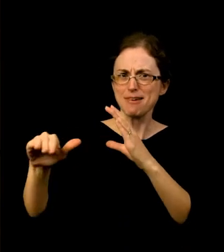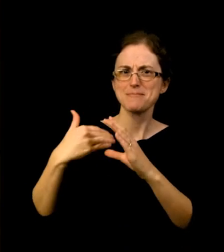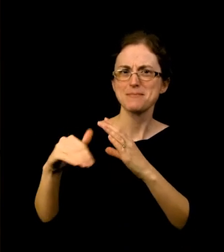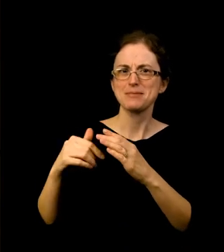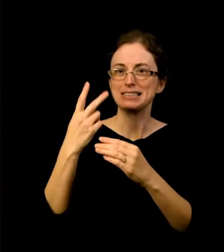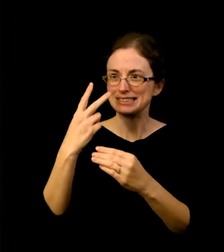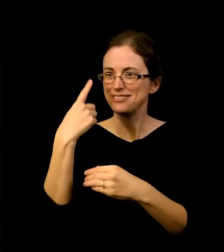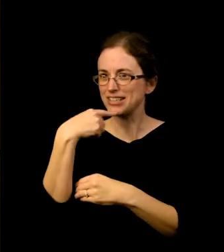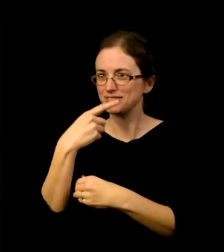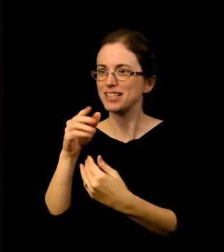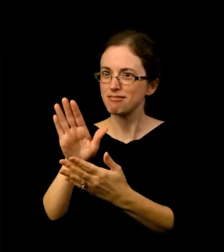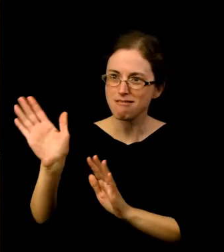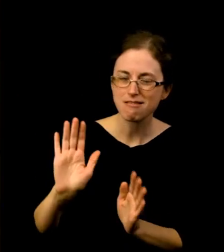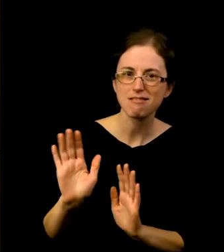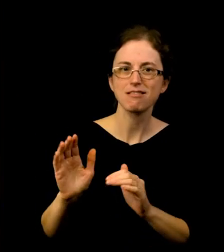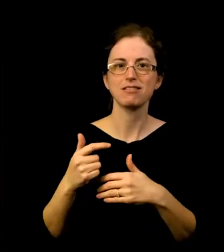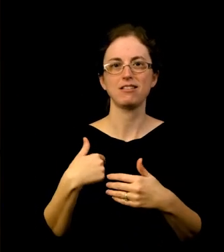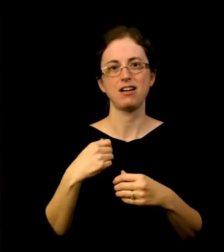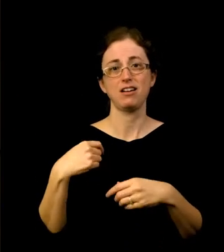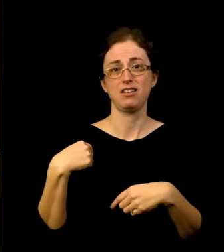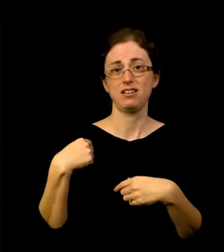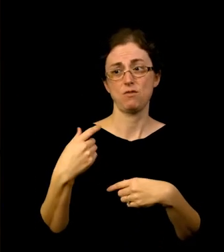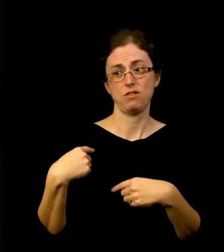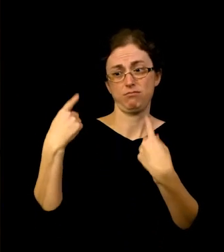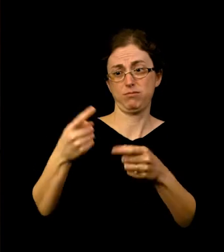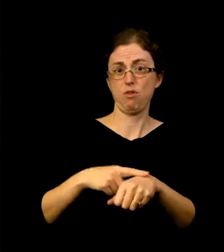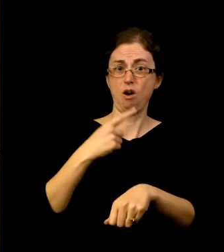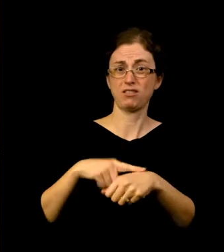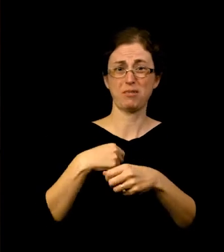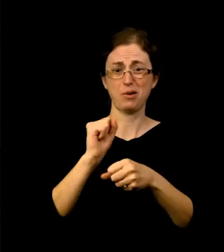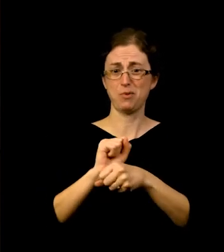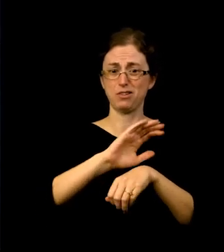I worked graveyard shift for so long that I never knew anybody that worked in the day.